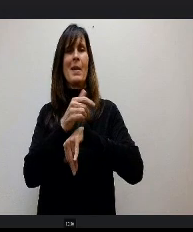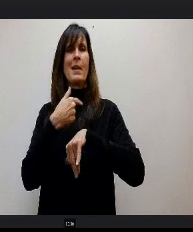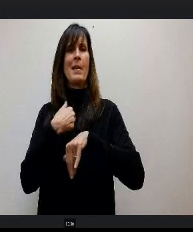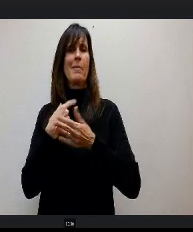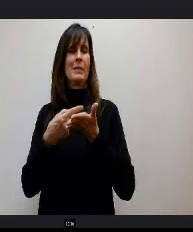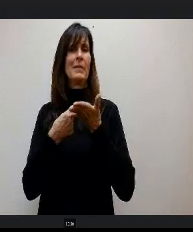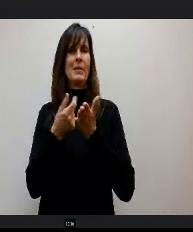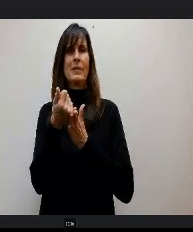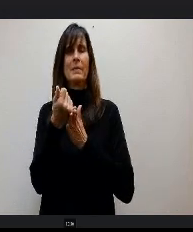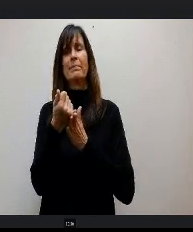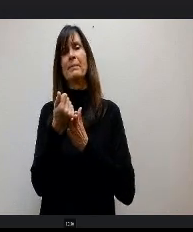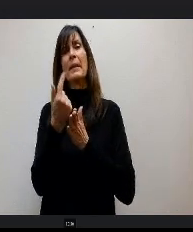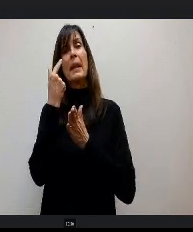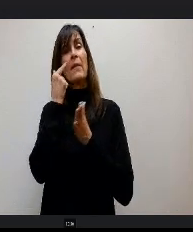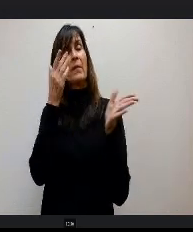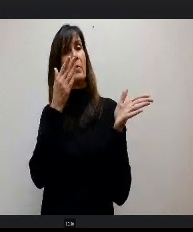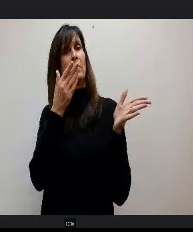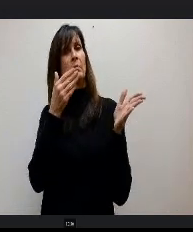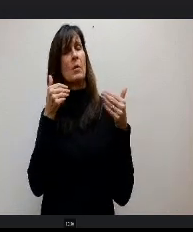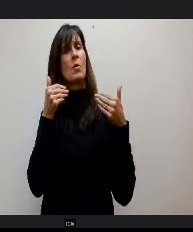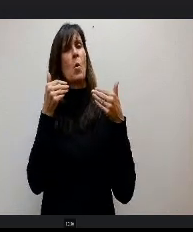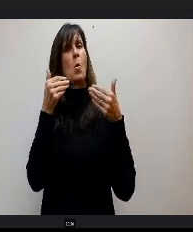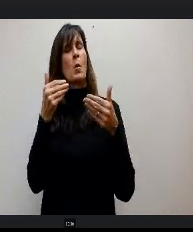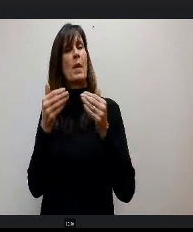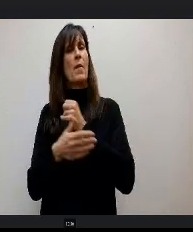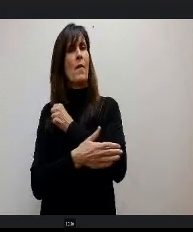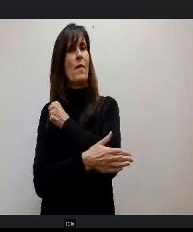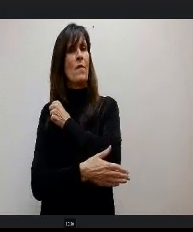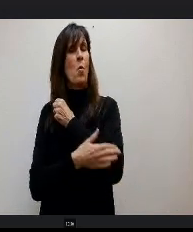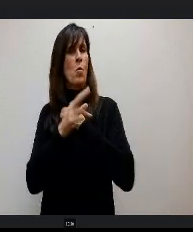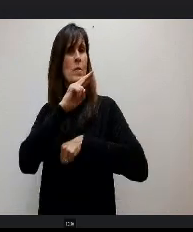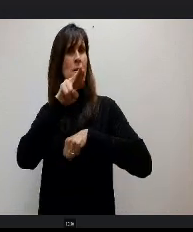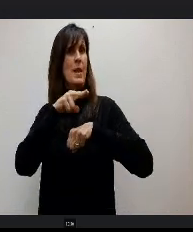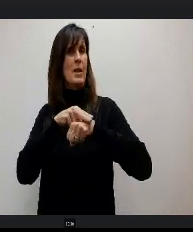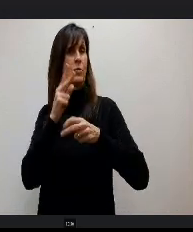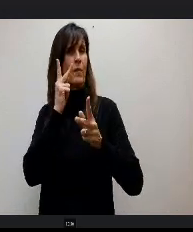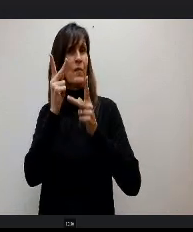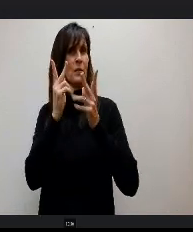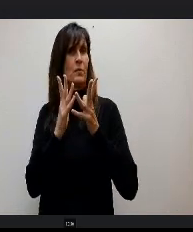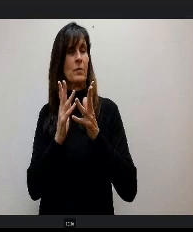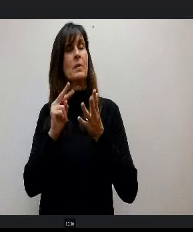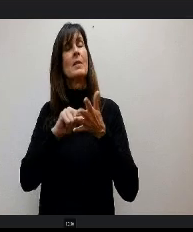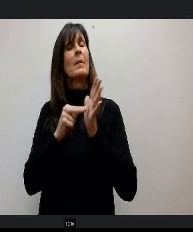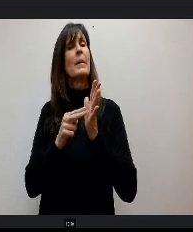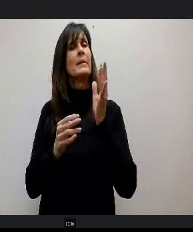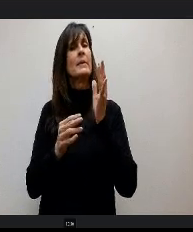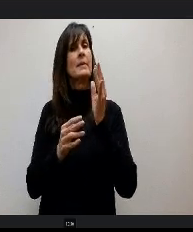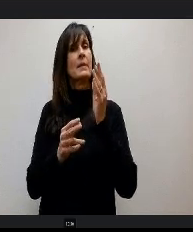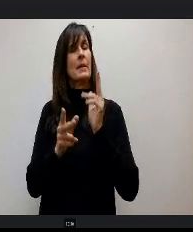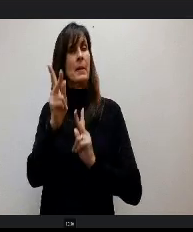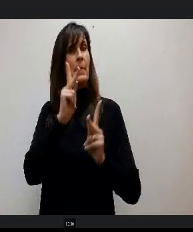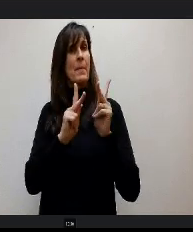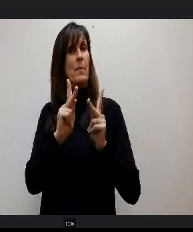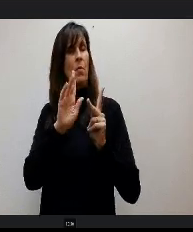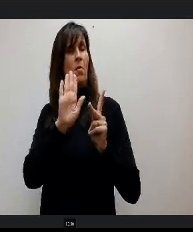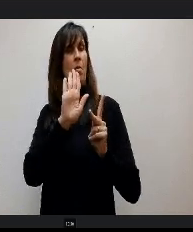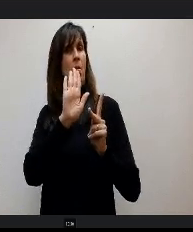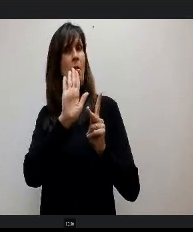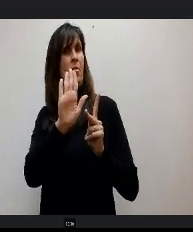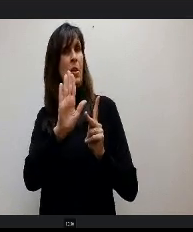you're planning to have any foreign national visitors, that's individuals who their primary means of of communication is a passport.